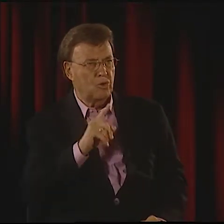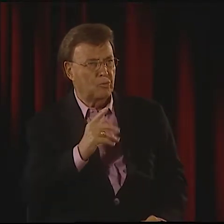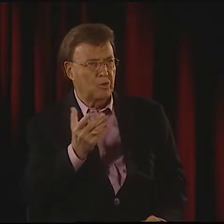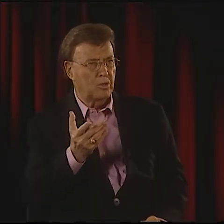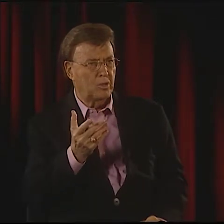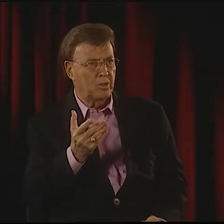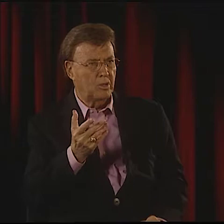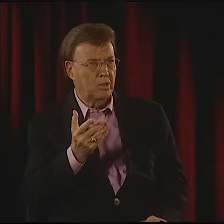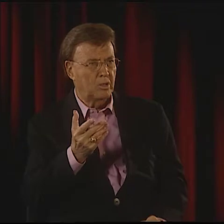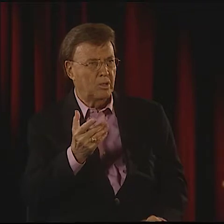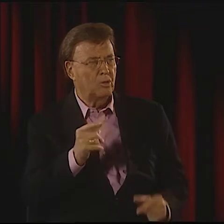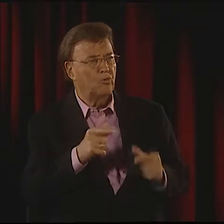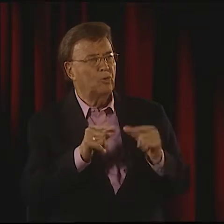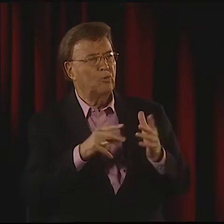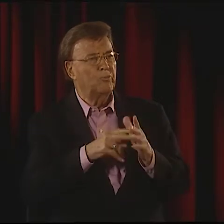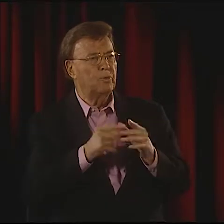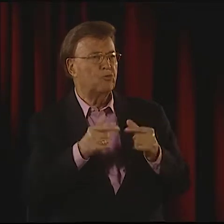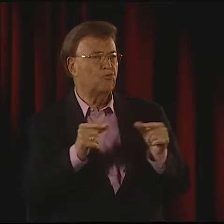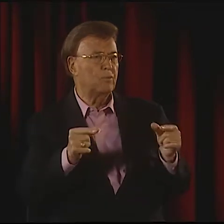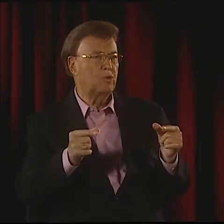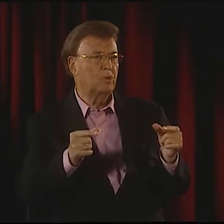GRAMMAR--